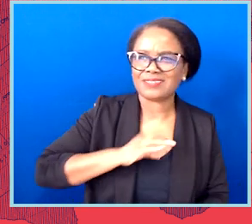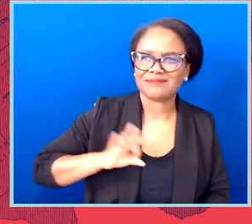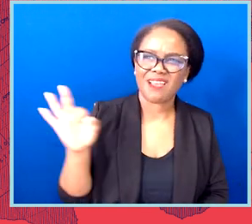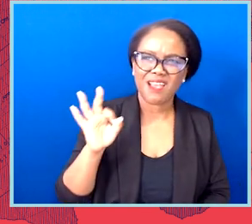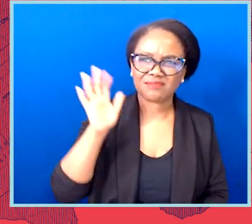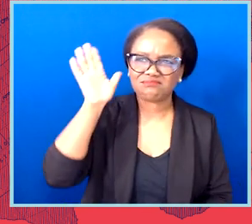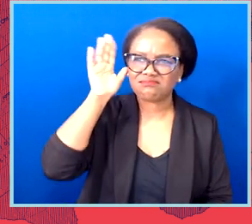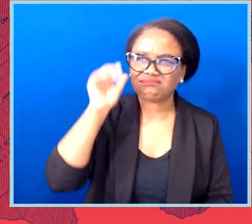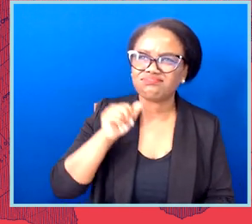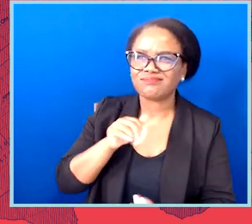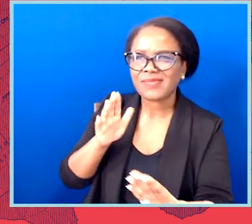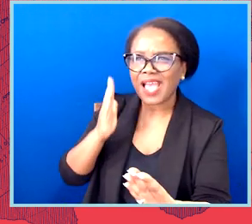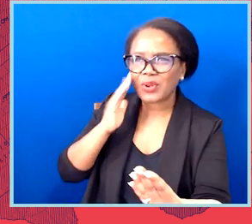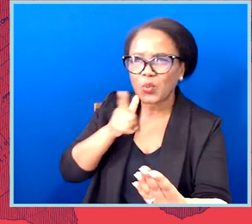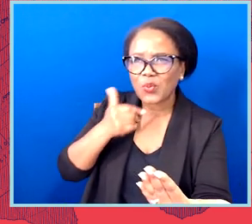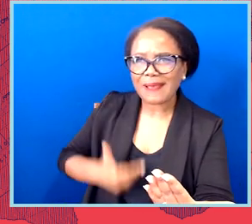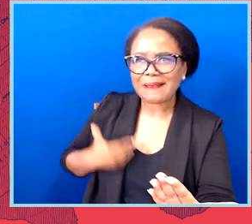are exactly who they are. I mean, how beautiful is that?